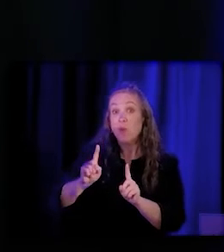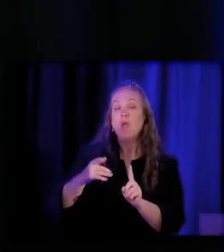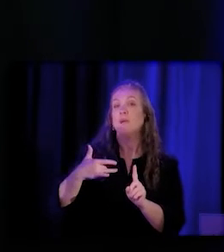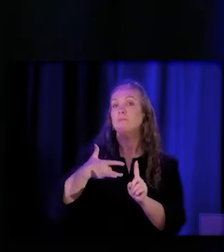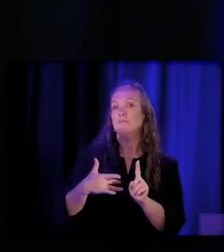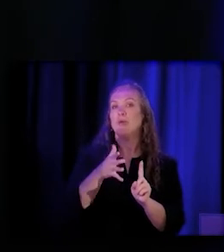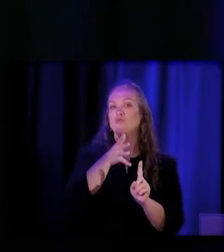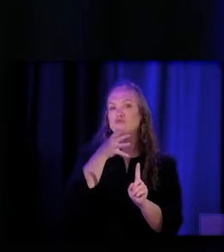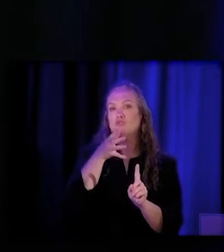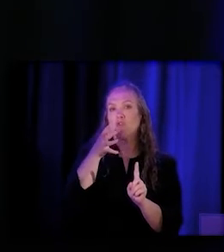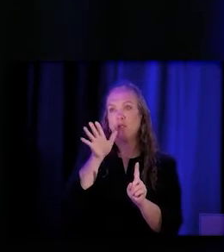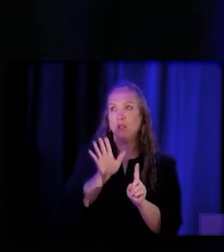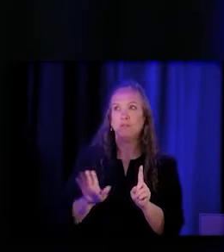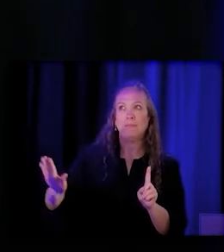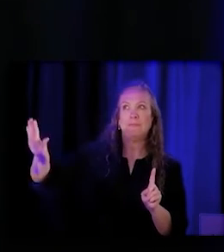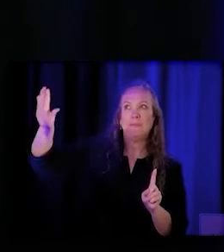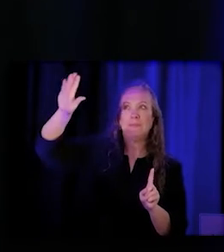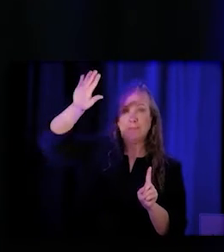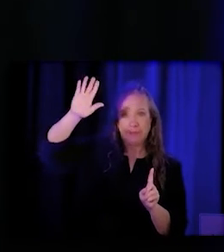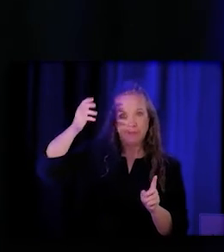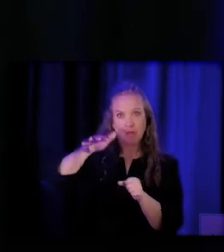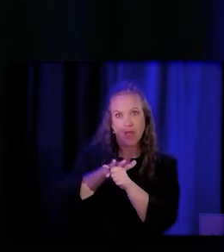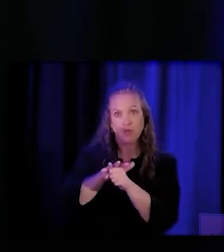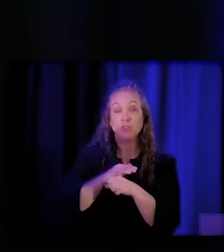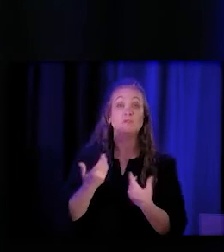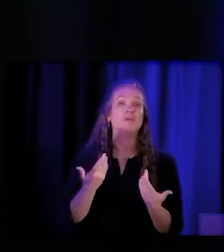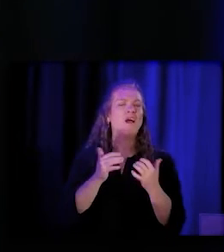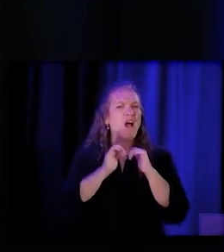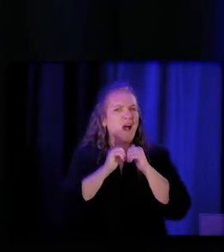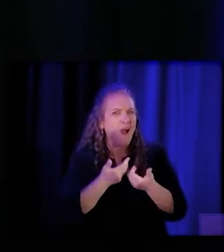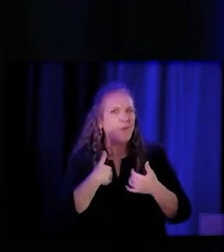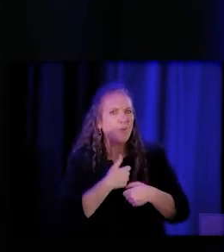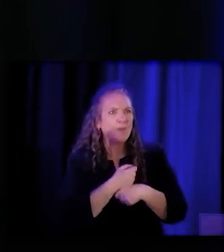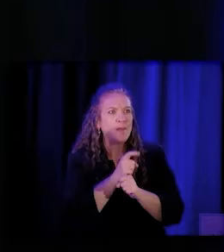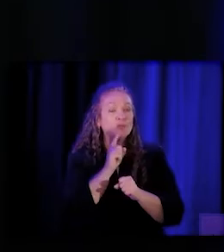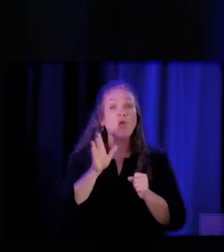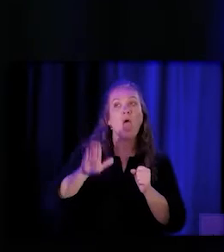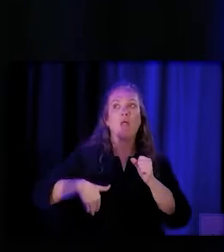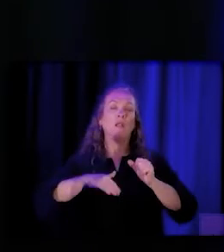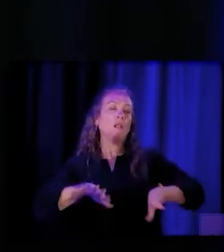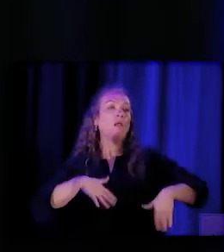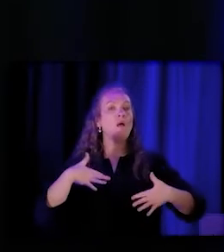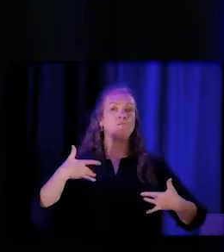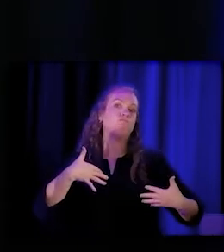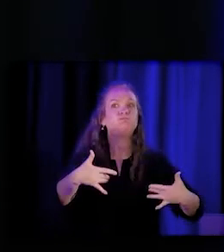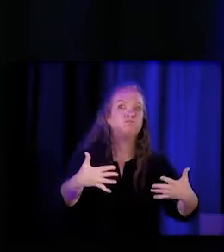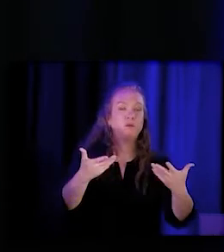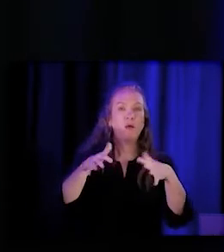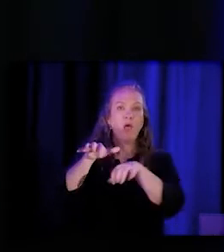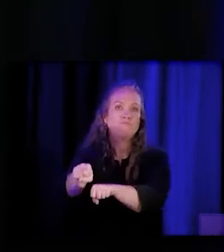And so how can we make sure that we're not taking shortcuts and bringing in some of these companies necessarily